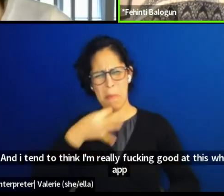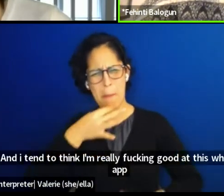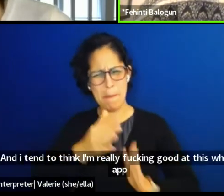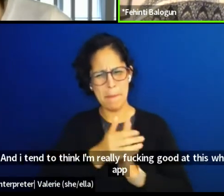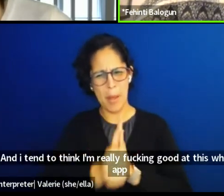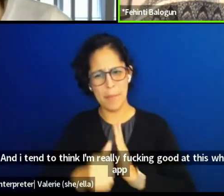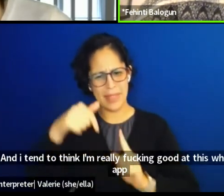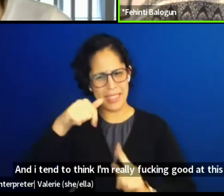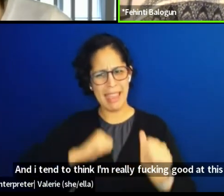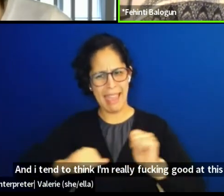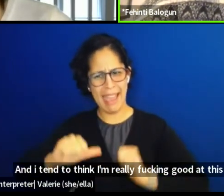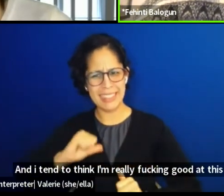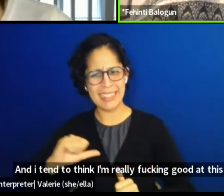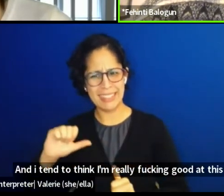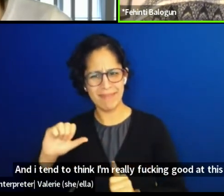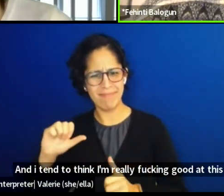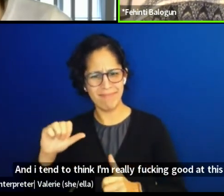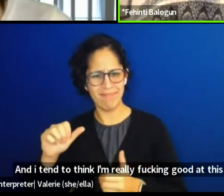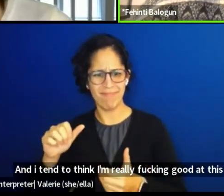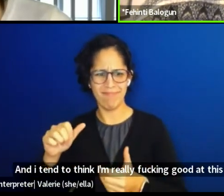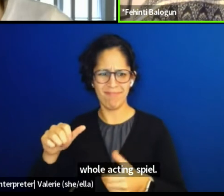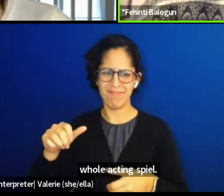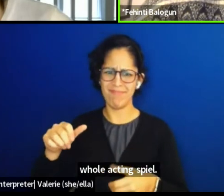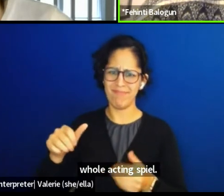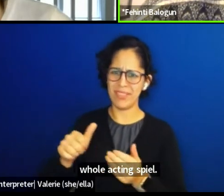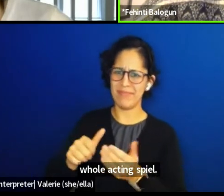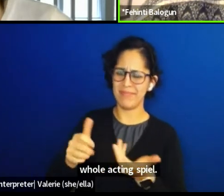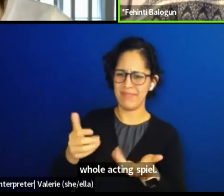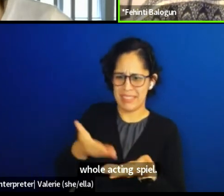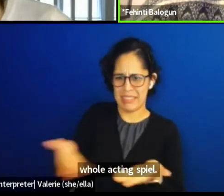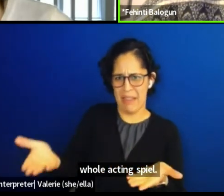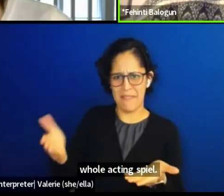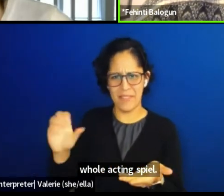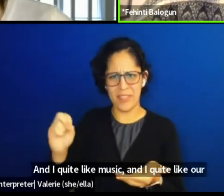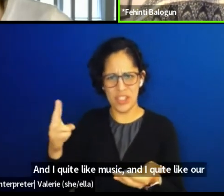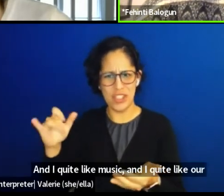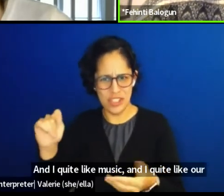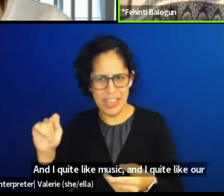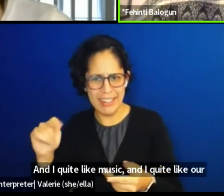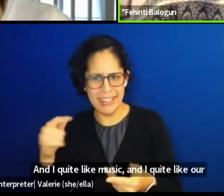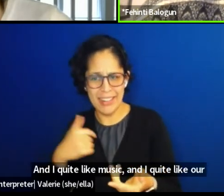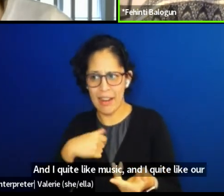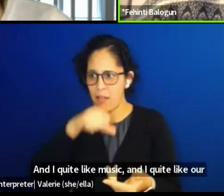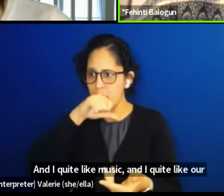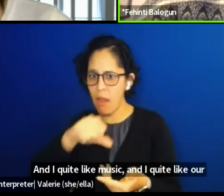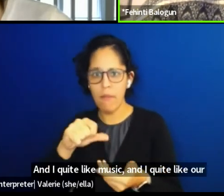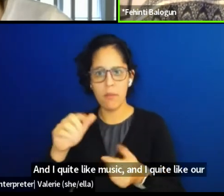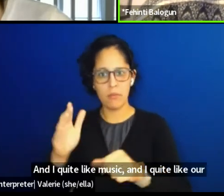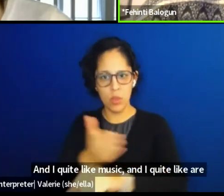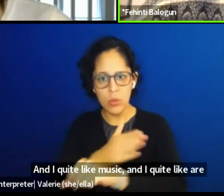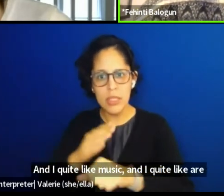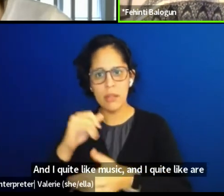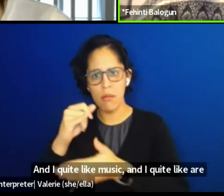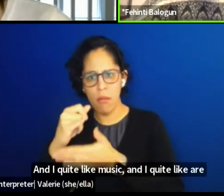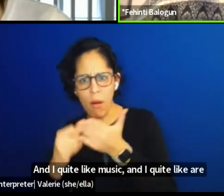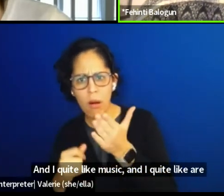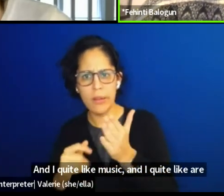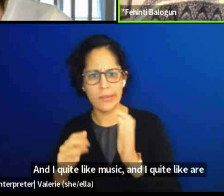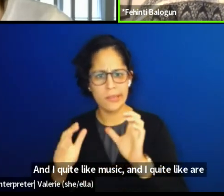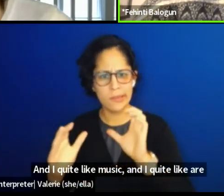And I quite like music and I quite like art and communicating and actually I can do that work.